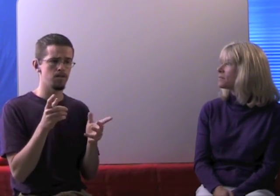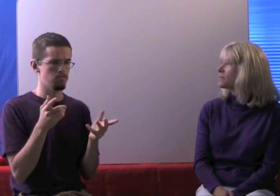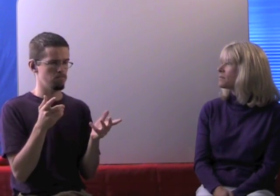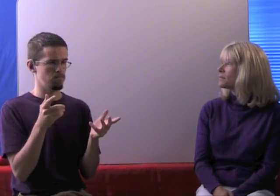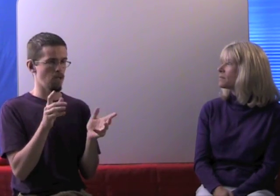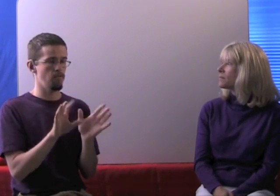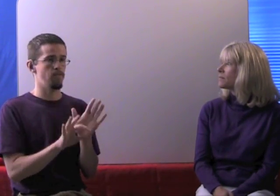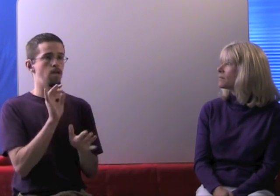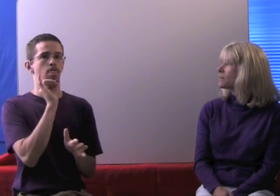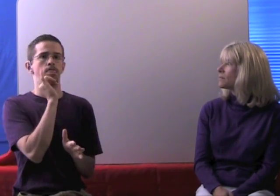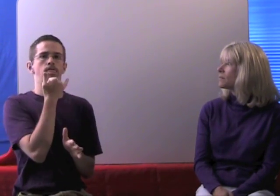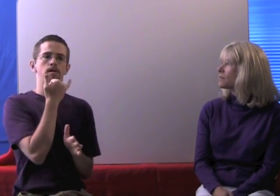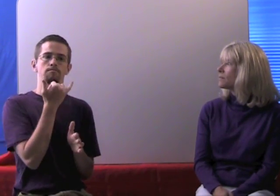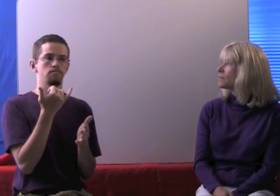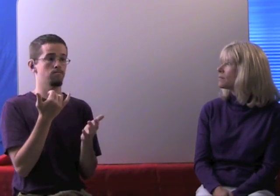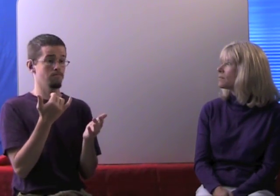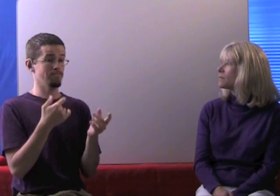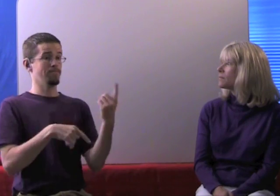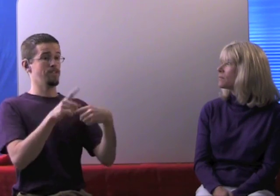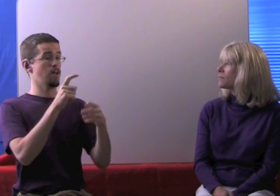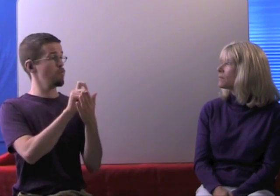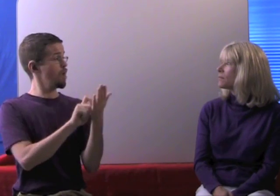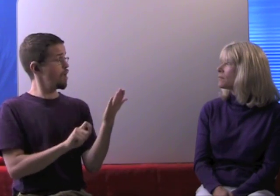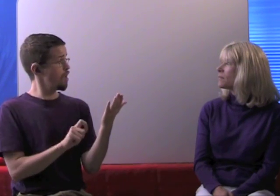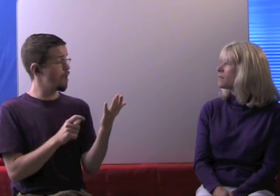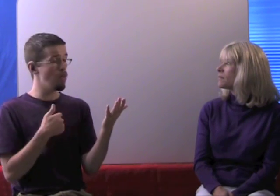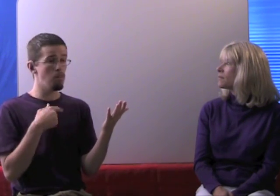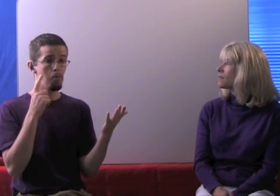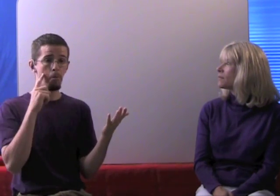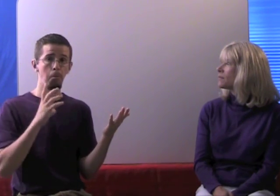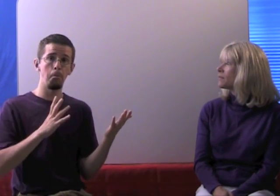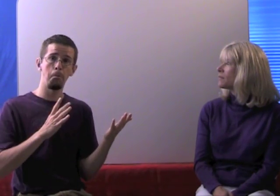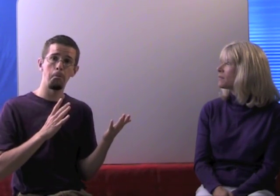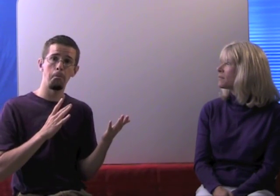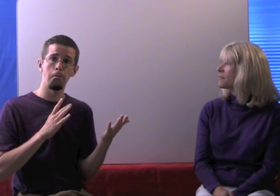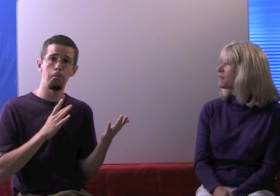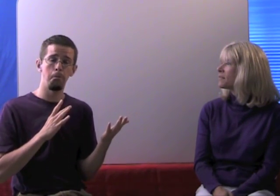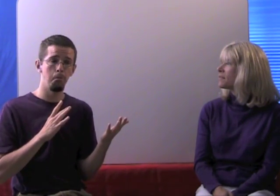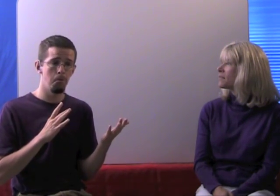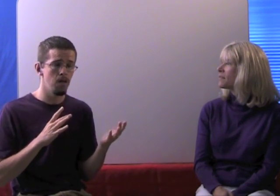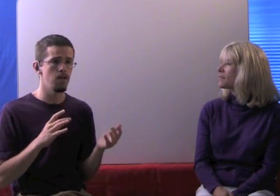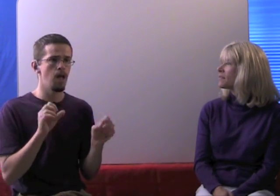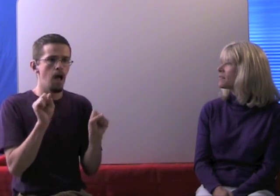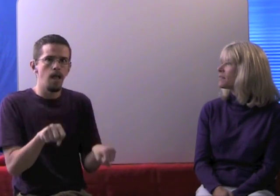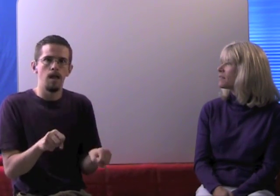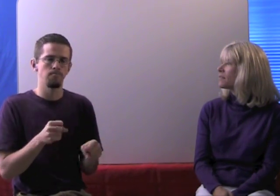and came across SignWriting. I though it was a great thing because...